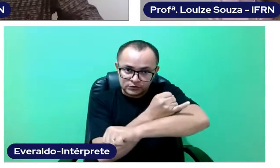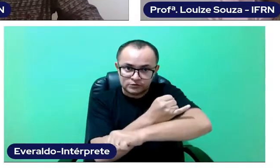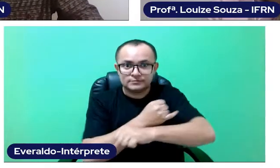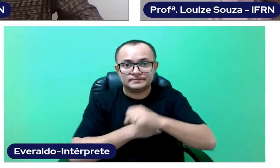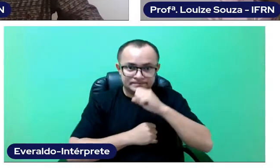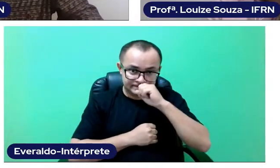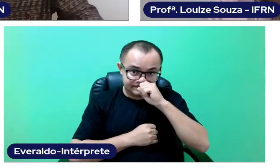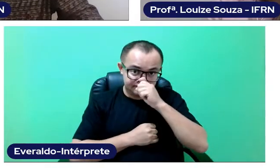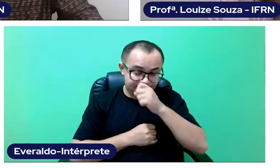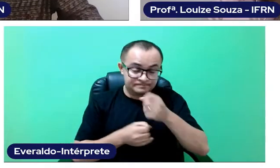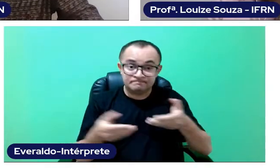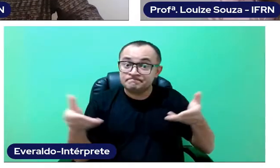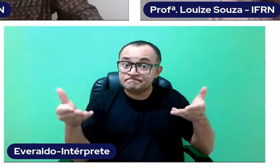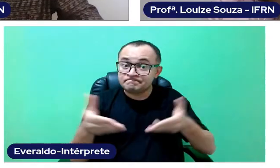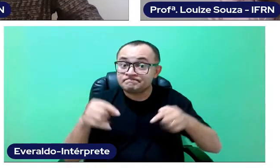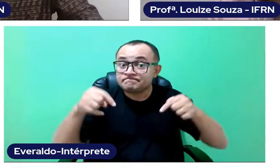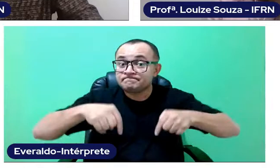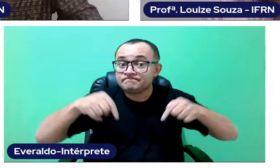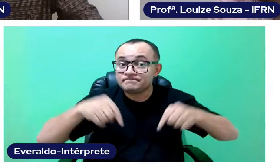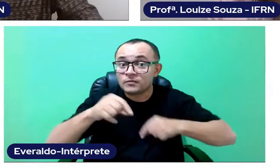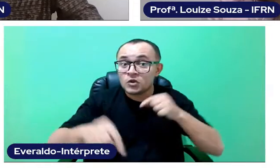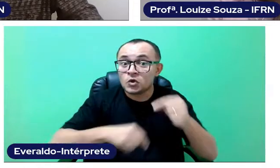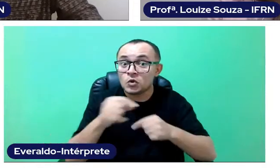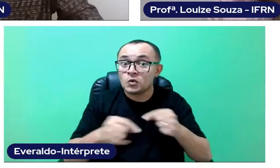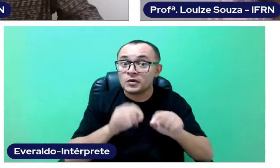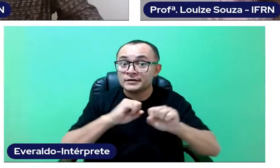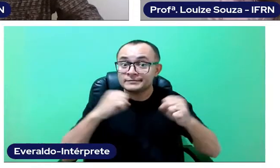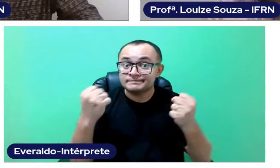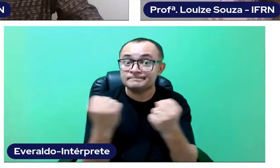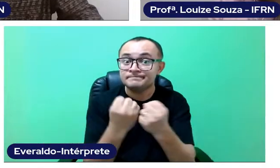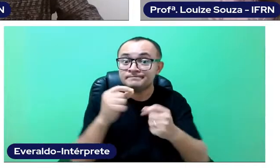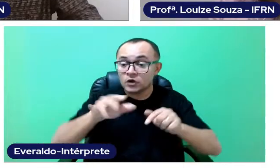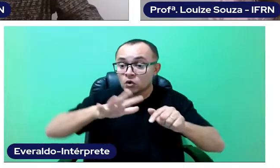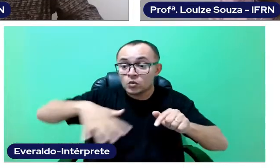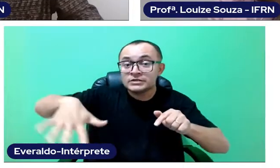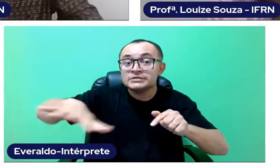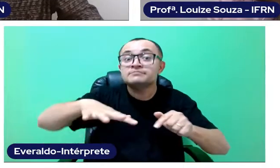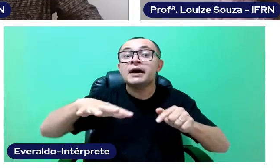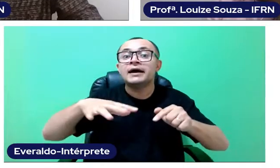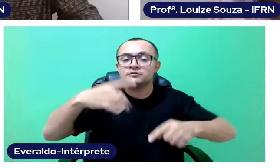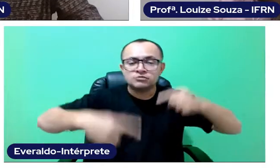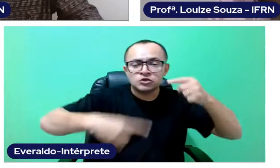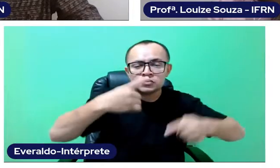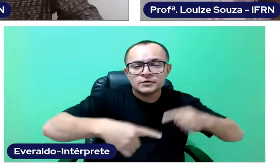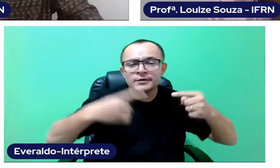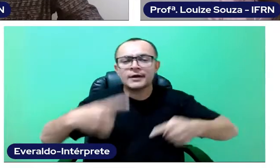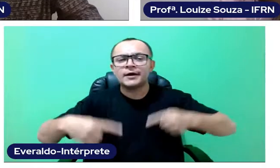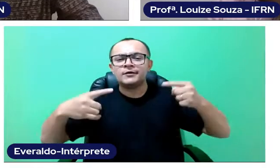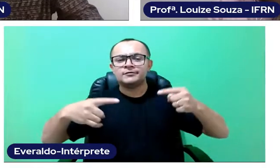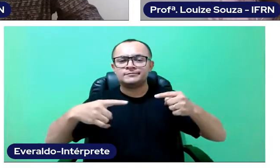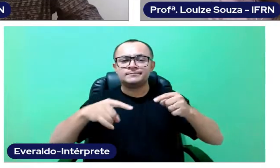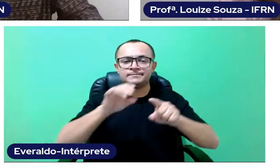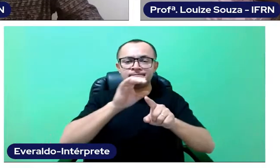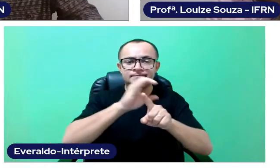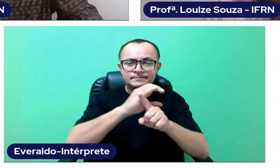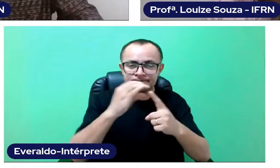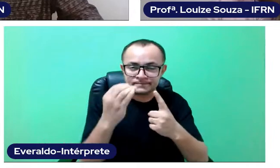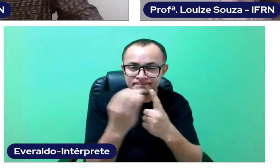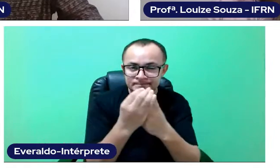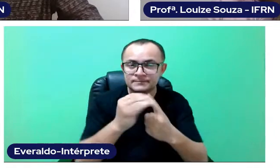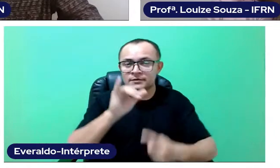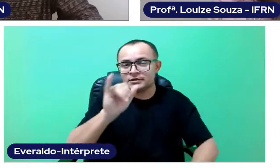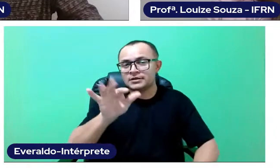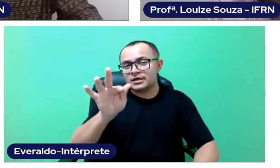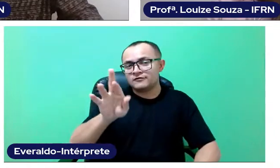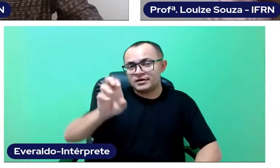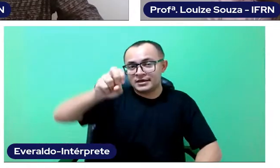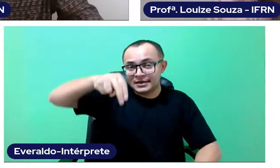Our main goal with this event is to create a space for discussion and debate with our IFRN community, as well as with other educational spaces.